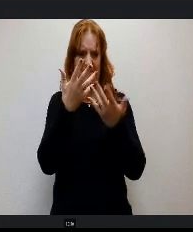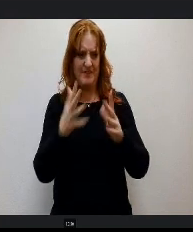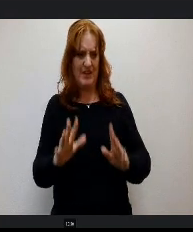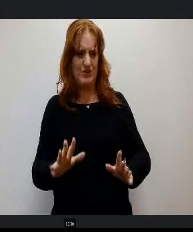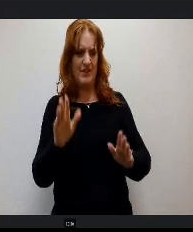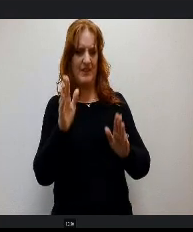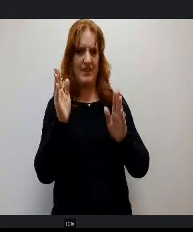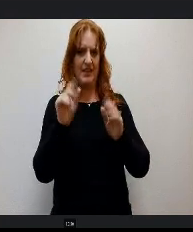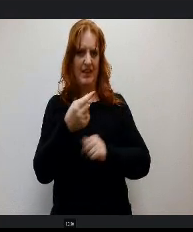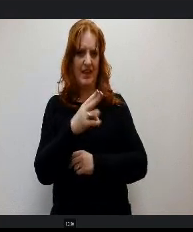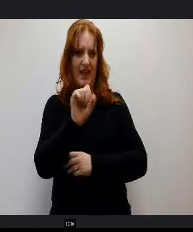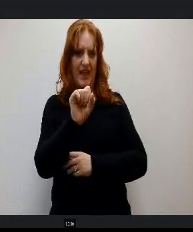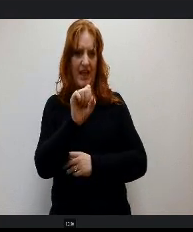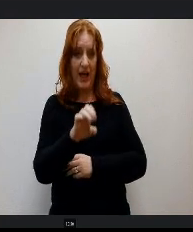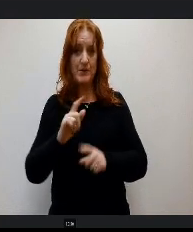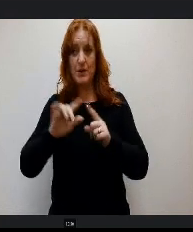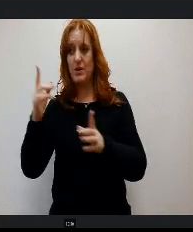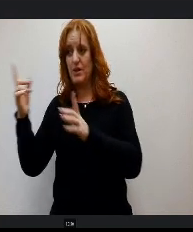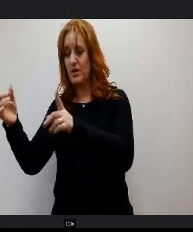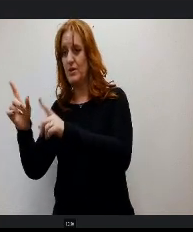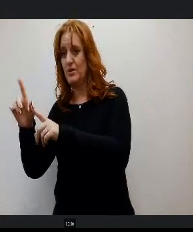s we've got three weeks left so we'll continue to watch.